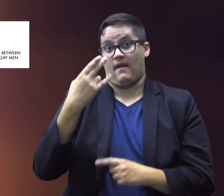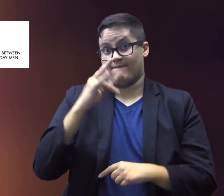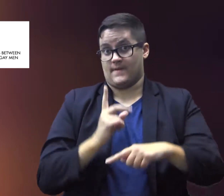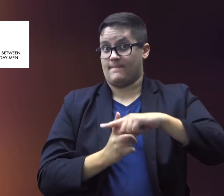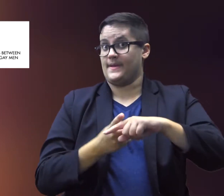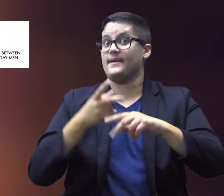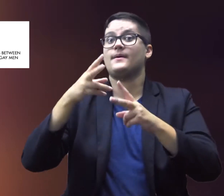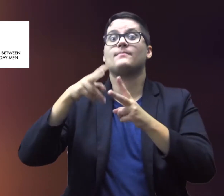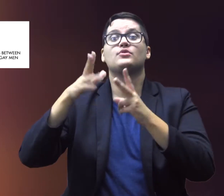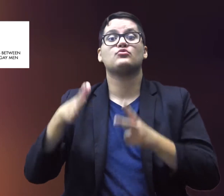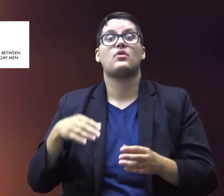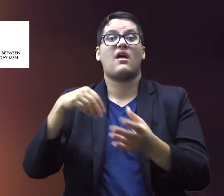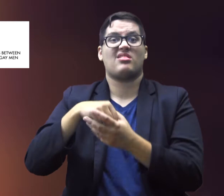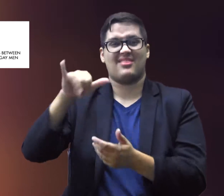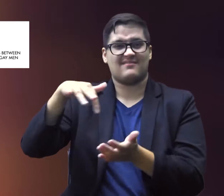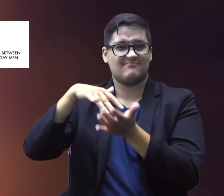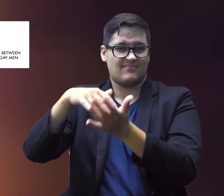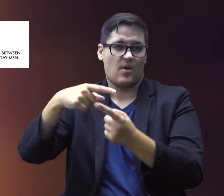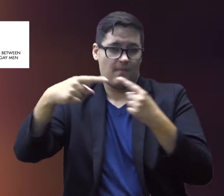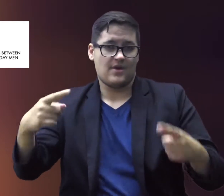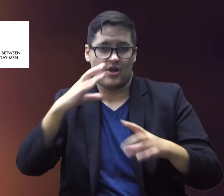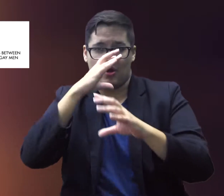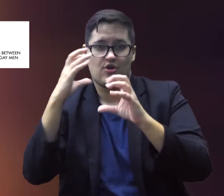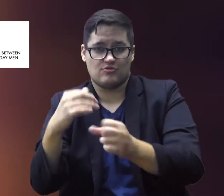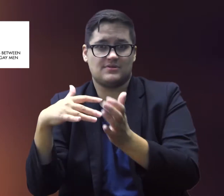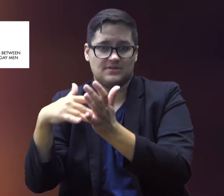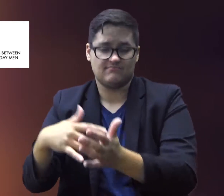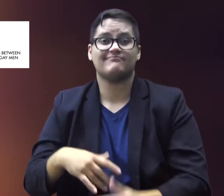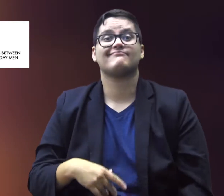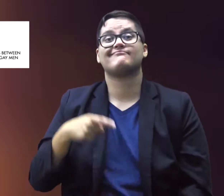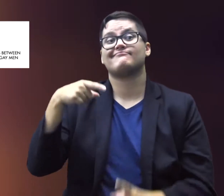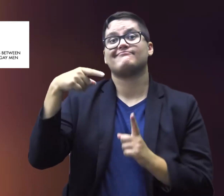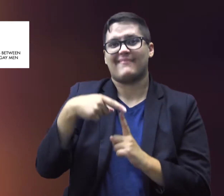The HIV-positive partners in Opposites Attract study had